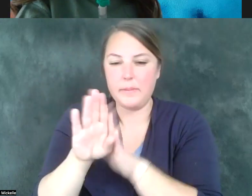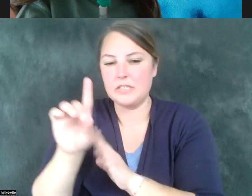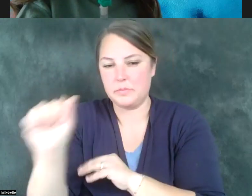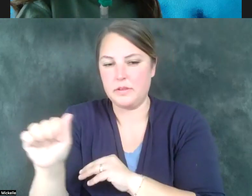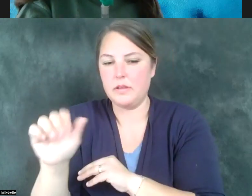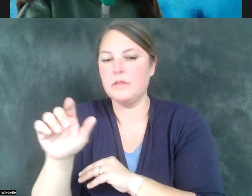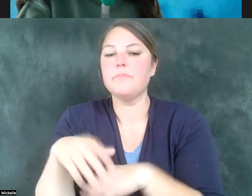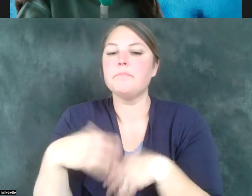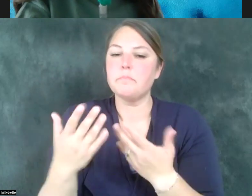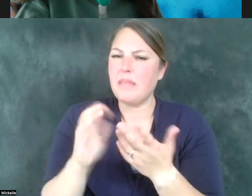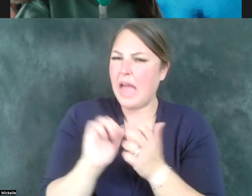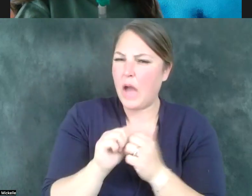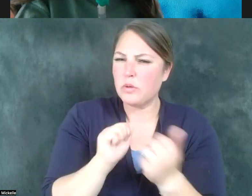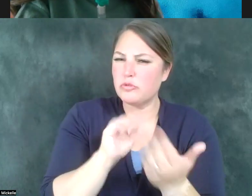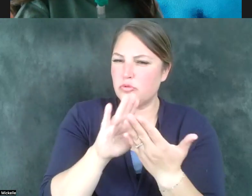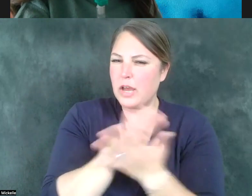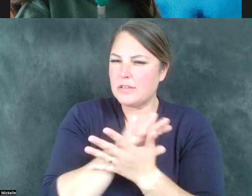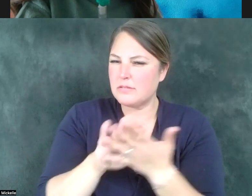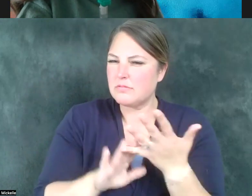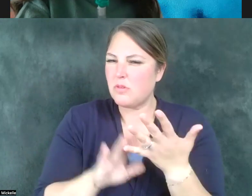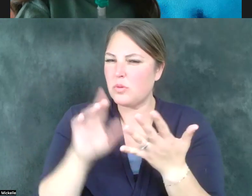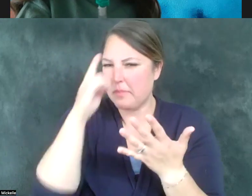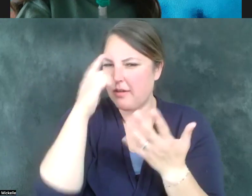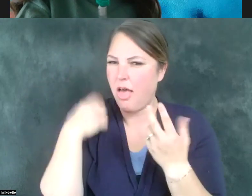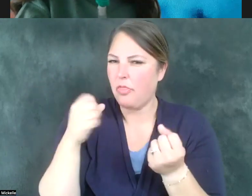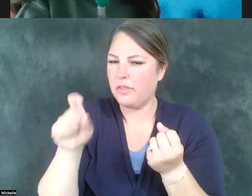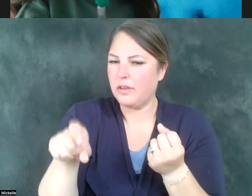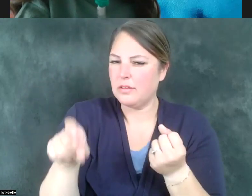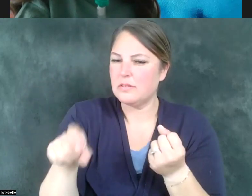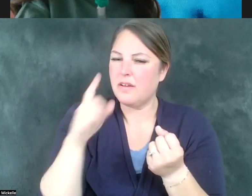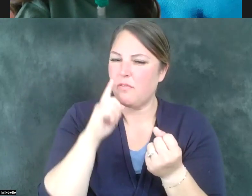particularly those in rural areas? Boy, Kelie, thank you for that question.